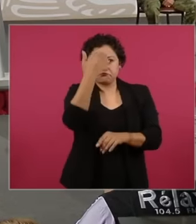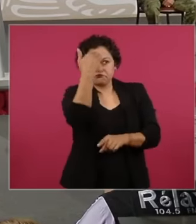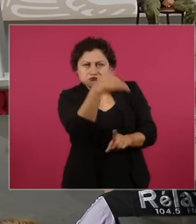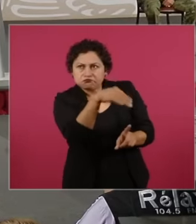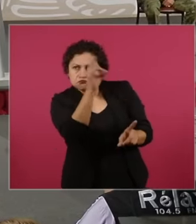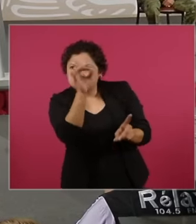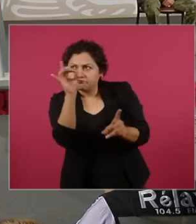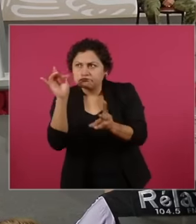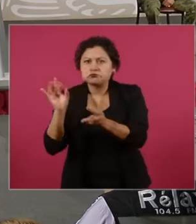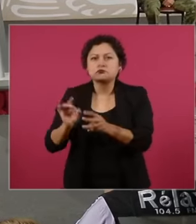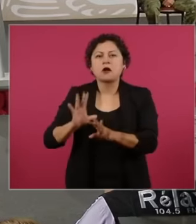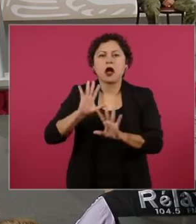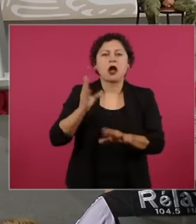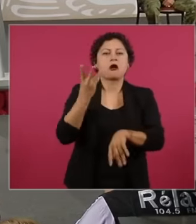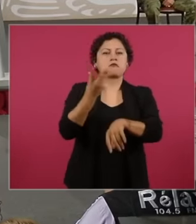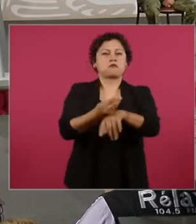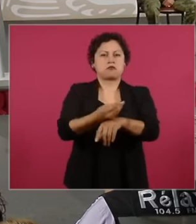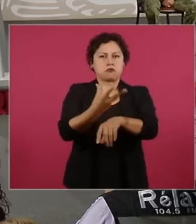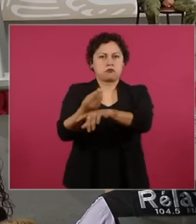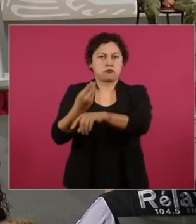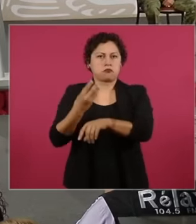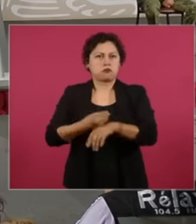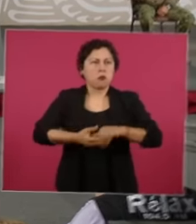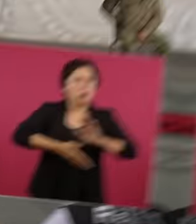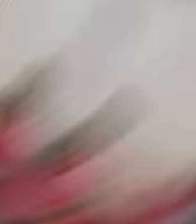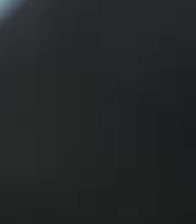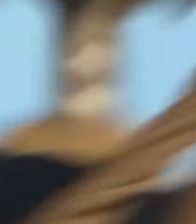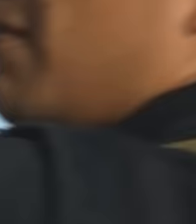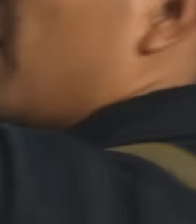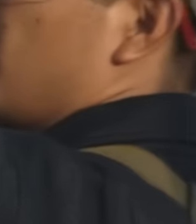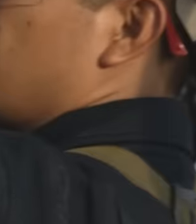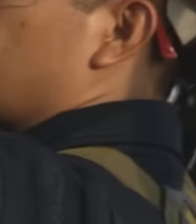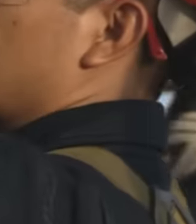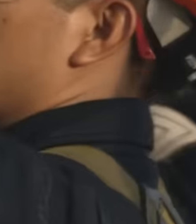the morning conference, the President of Mexico Andrés Manuel López Obrador announces a general report on the construction of